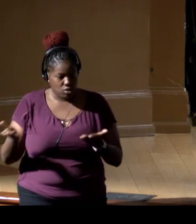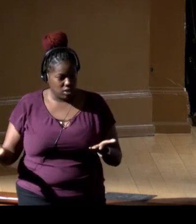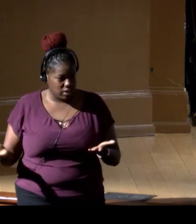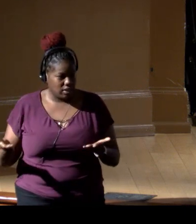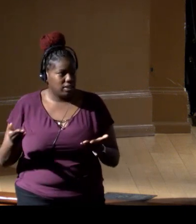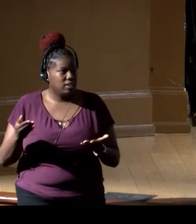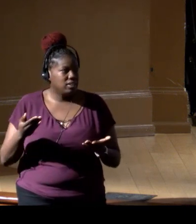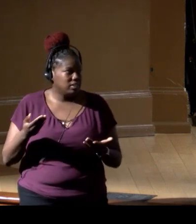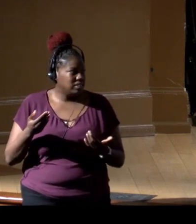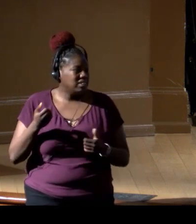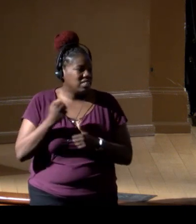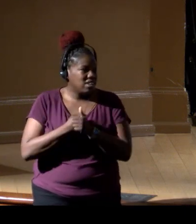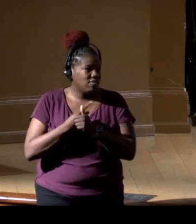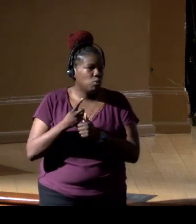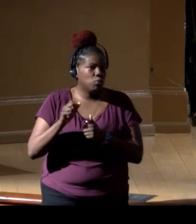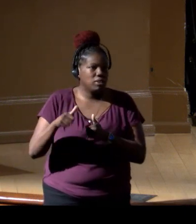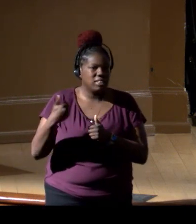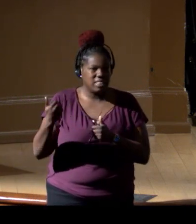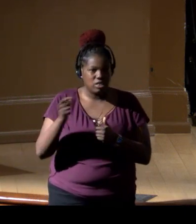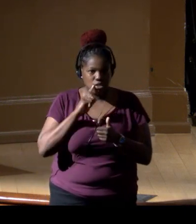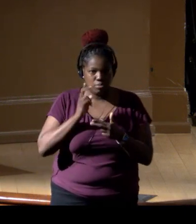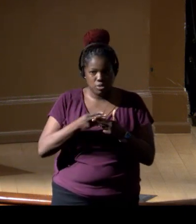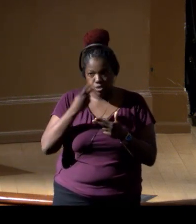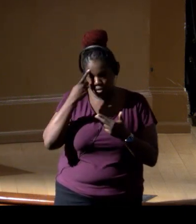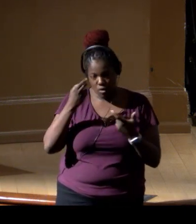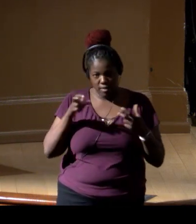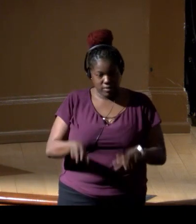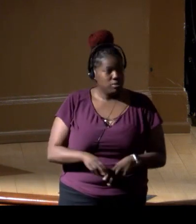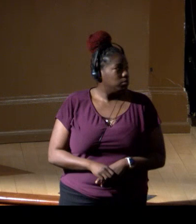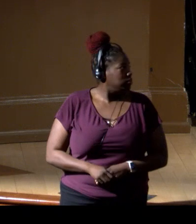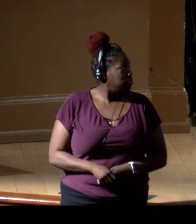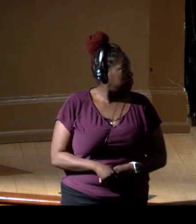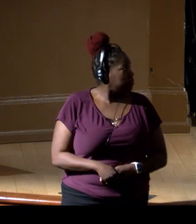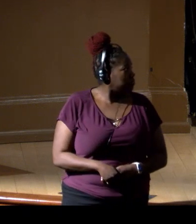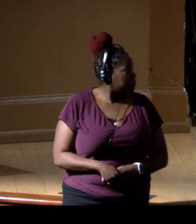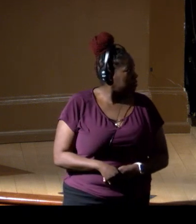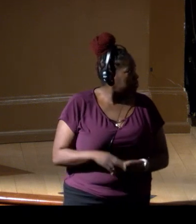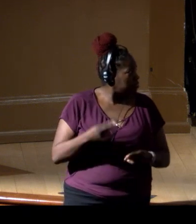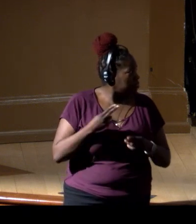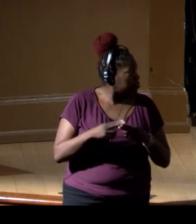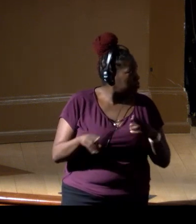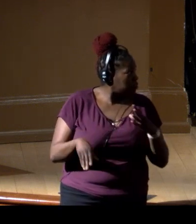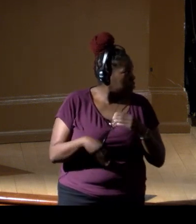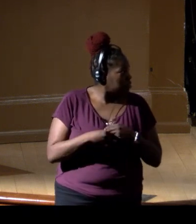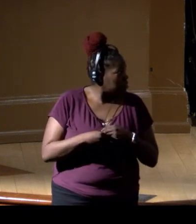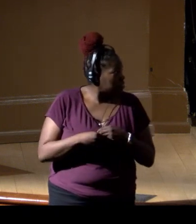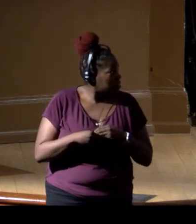that everyone else is alluding to for investment. As a quick addition, too, there are a lot of synergies